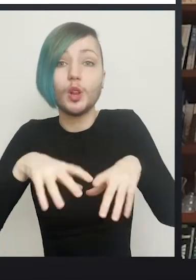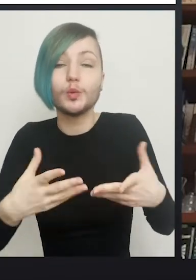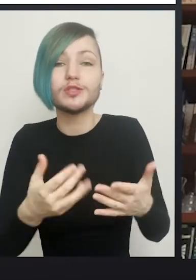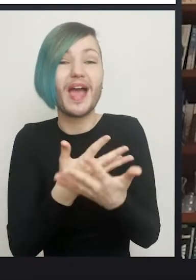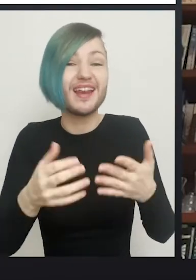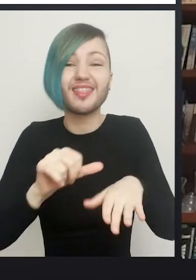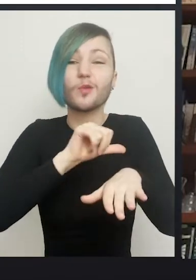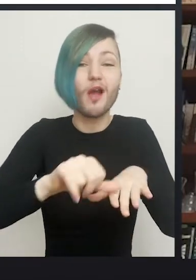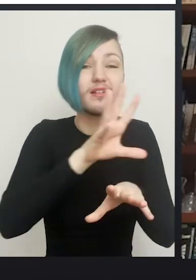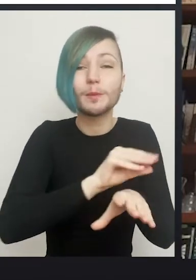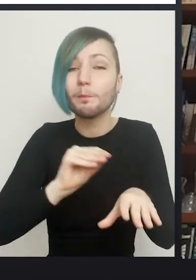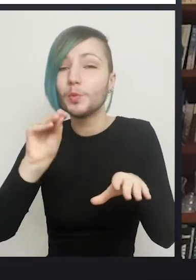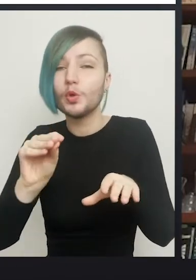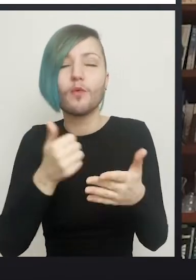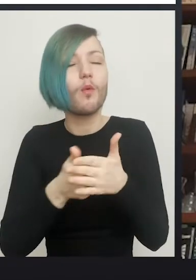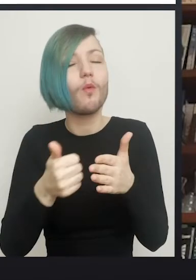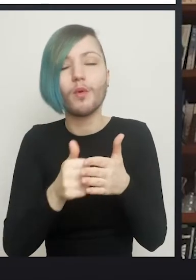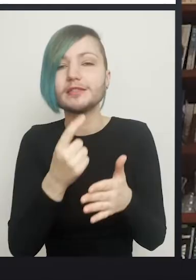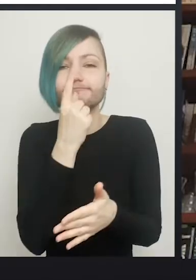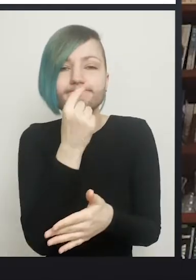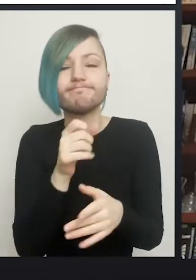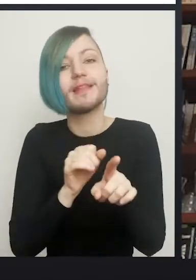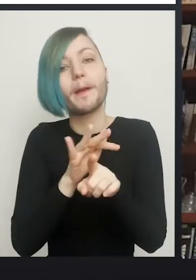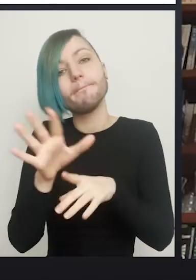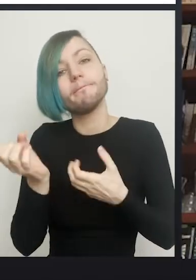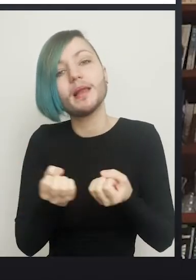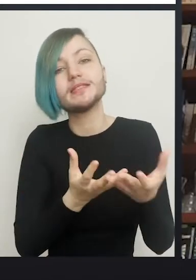somewhere else there's always a chance that the blood supply won't regrow in,